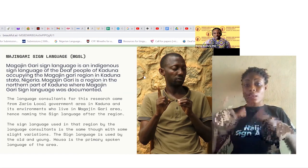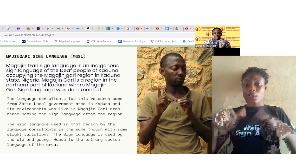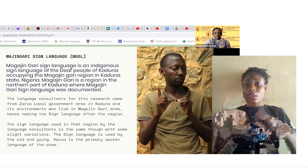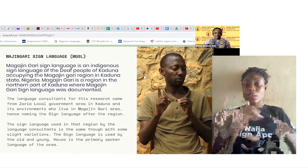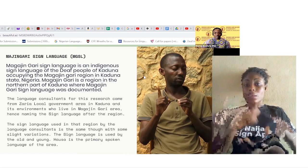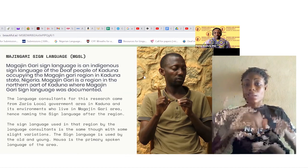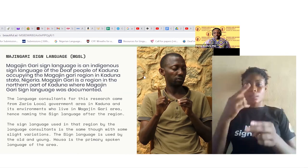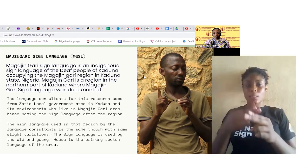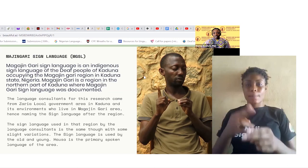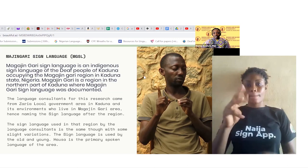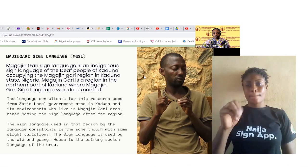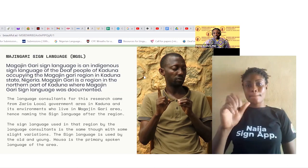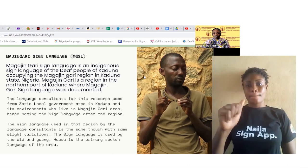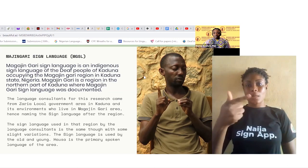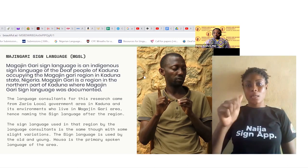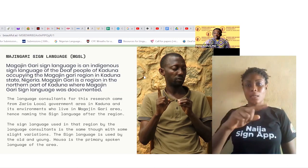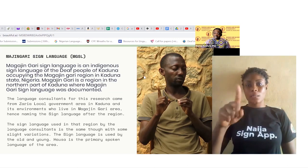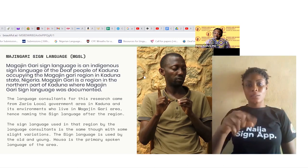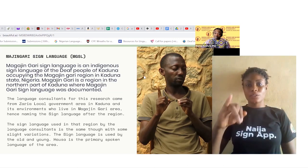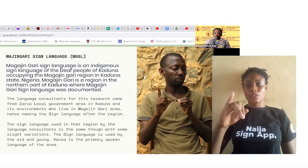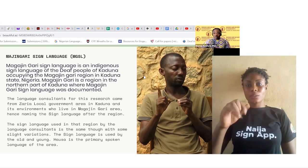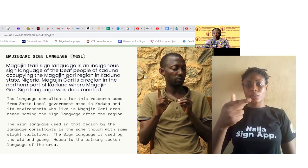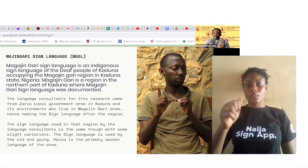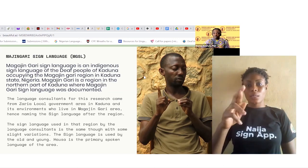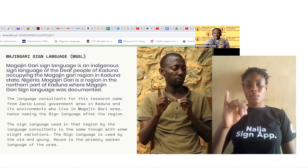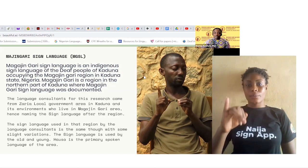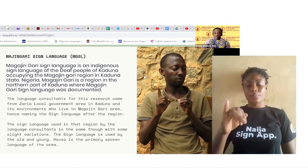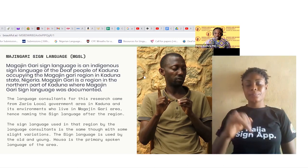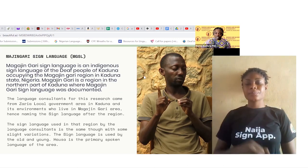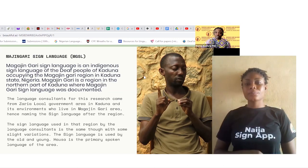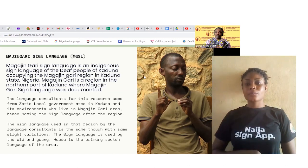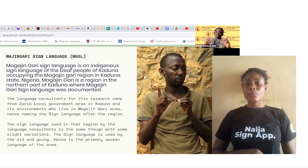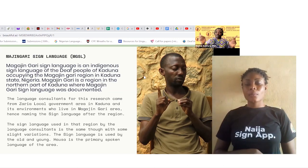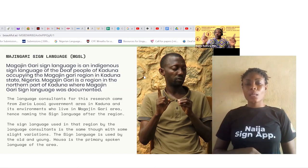region by the language consultant is the same though with some slight variations because of